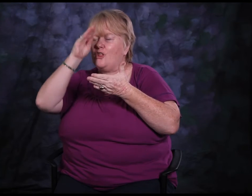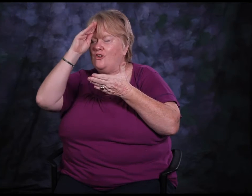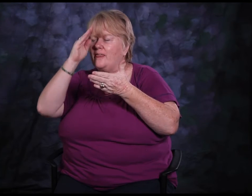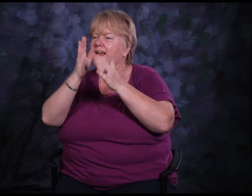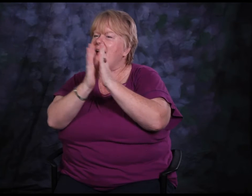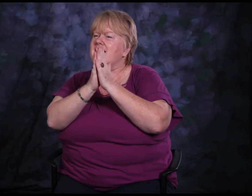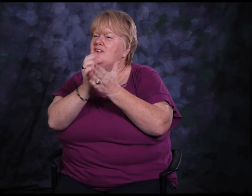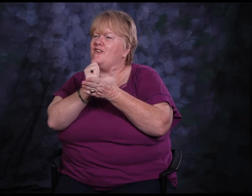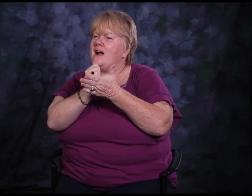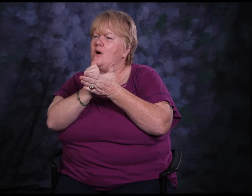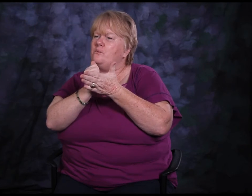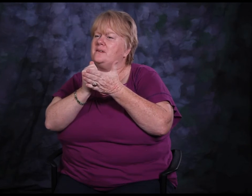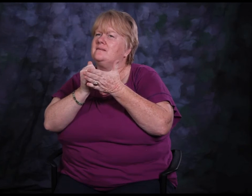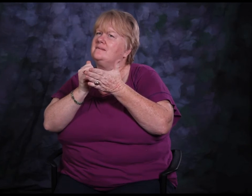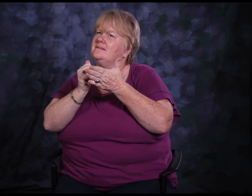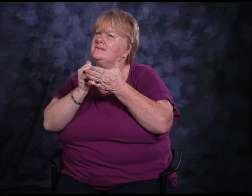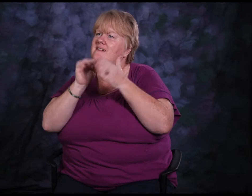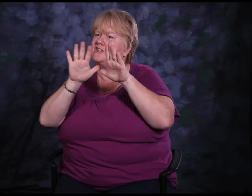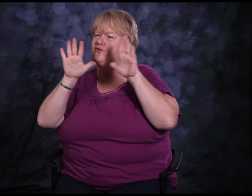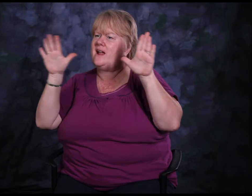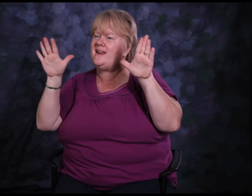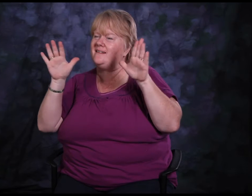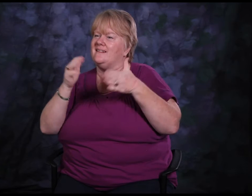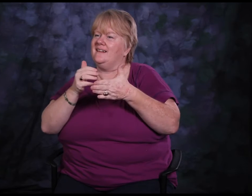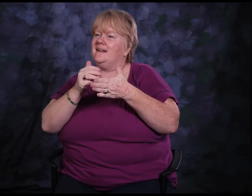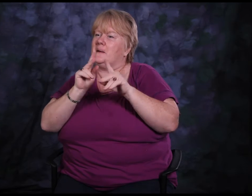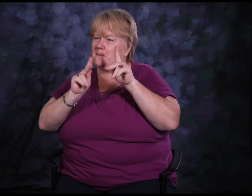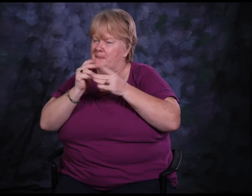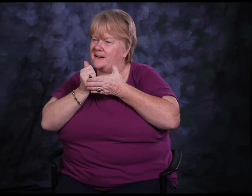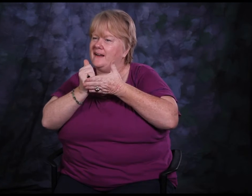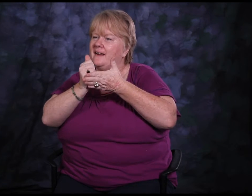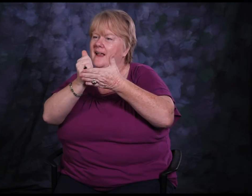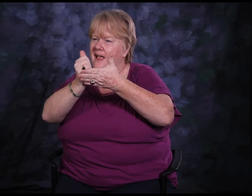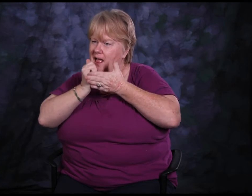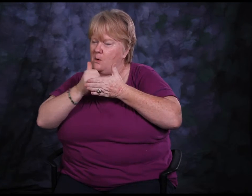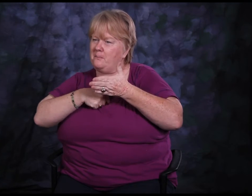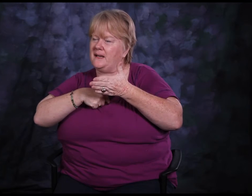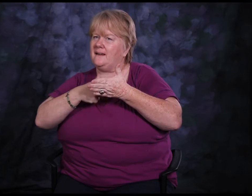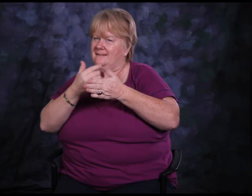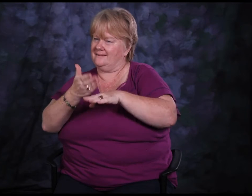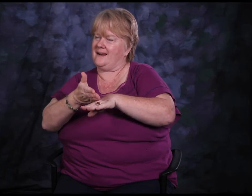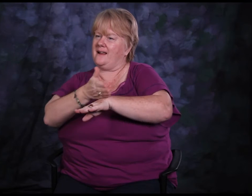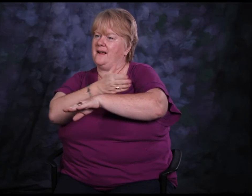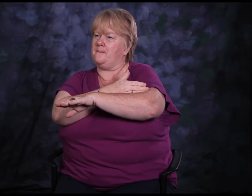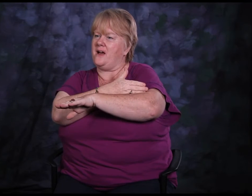and that it's a wonderful thing and that people are willing to help me. They want me to get better.